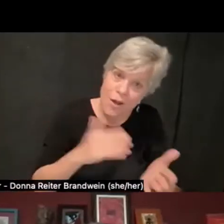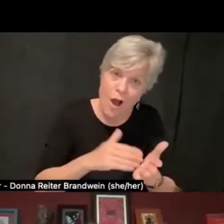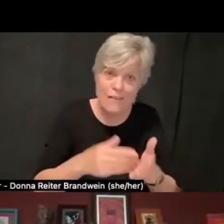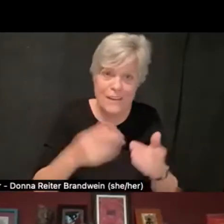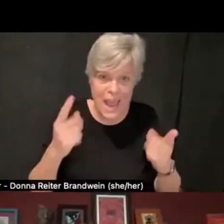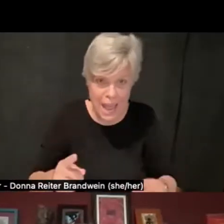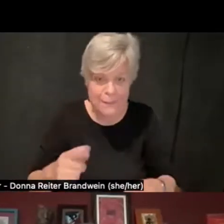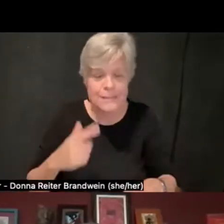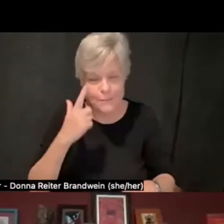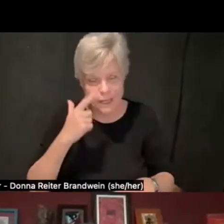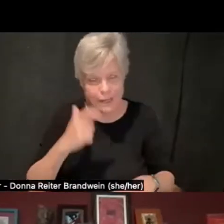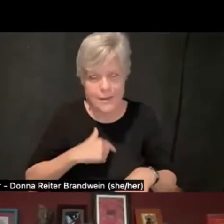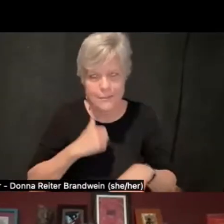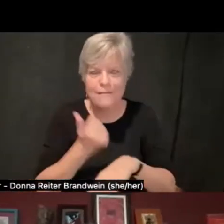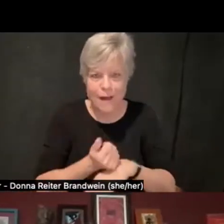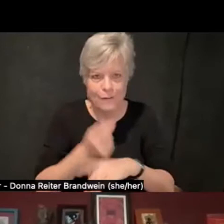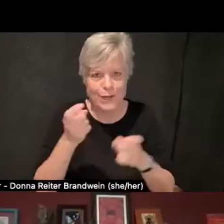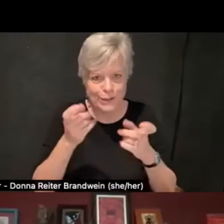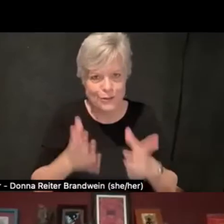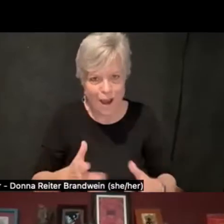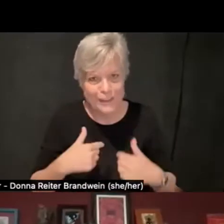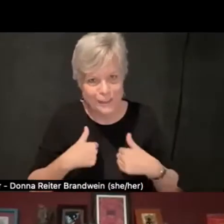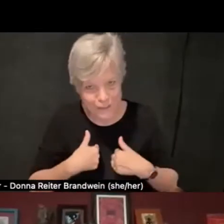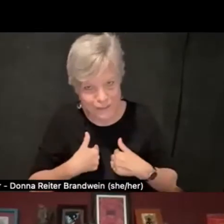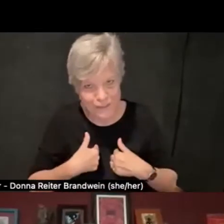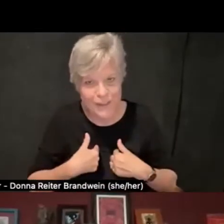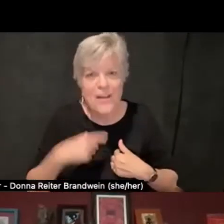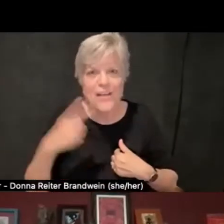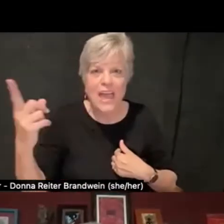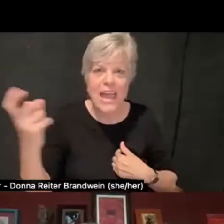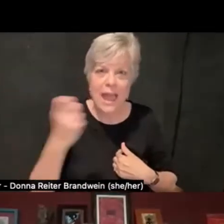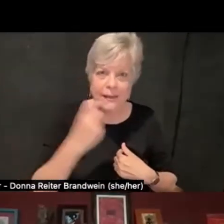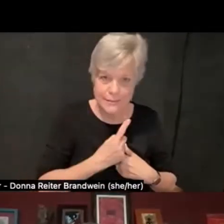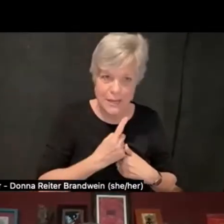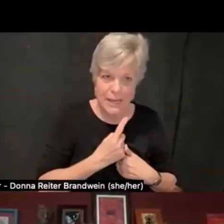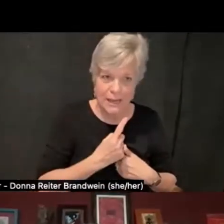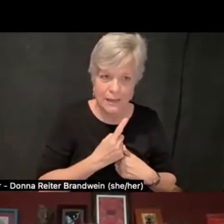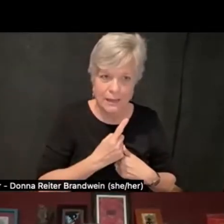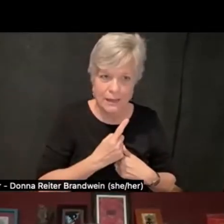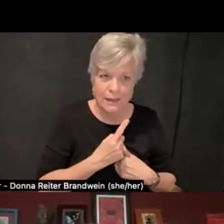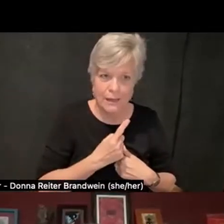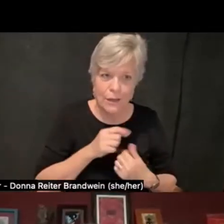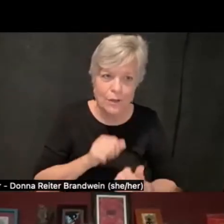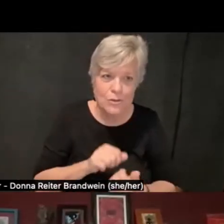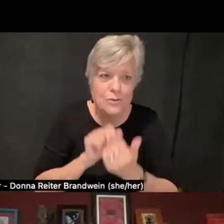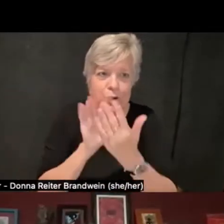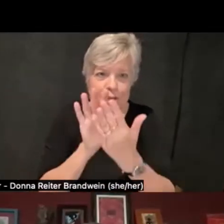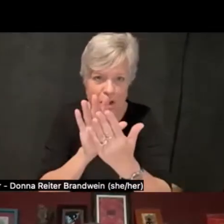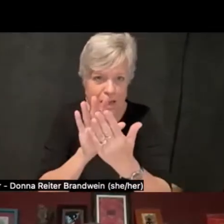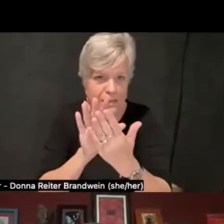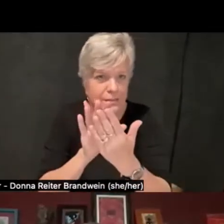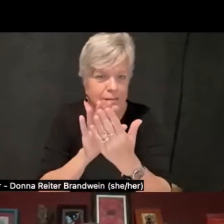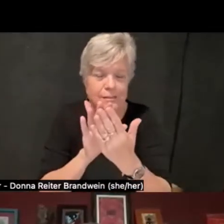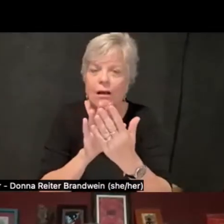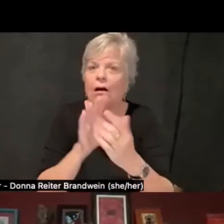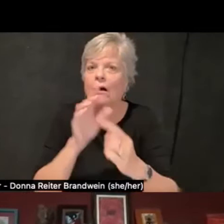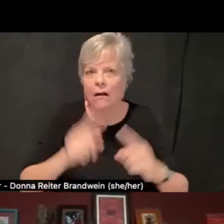you probably know where I'm going with this, was asked to address all manner of physical, digital,